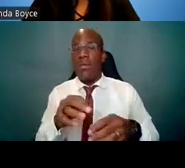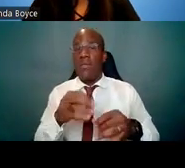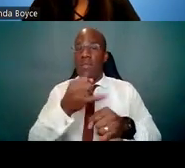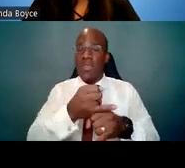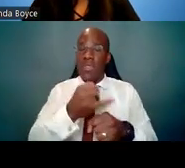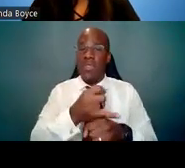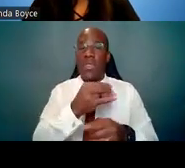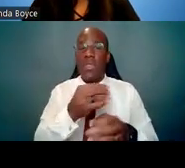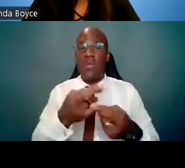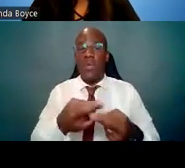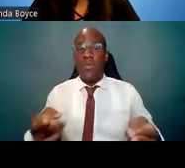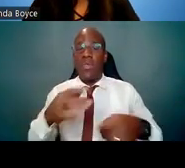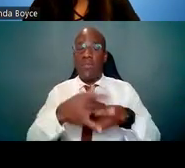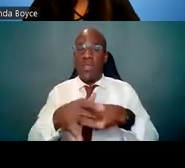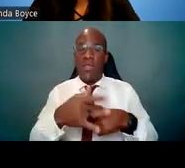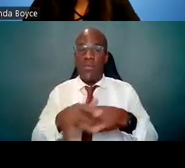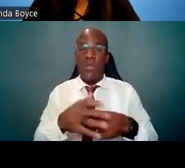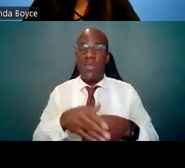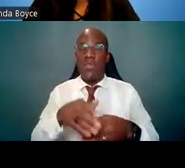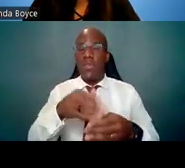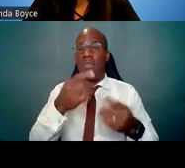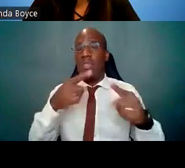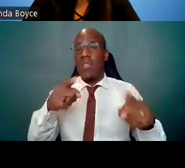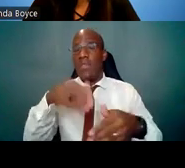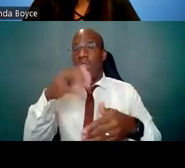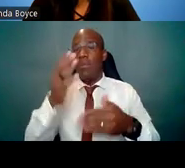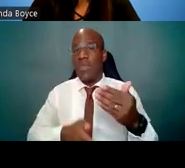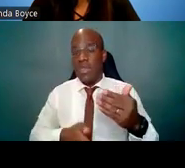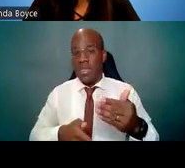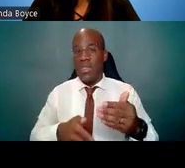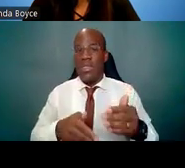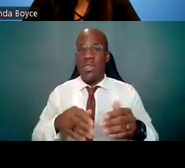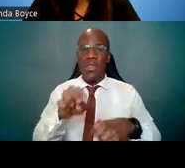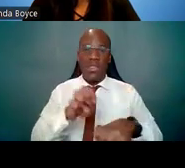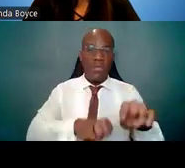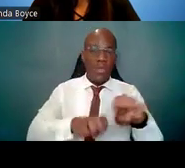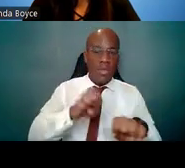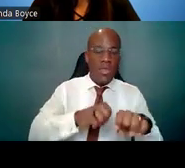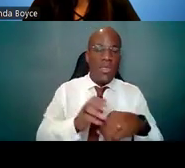to successfully complete the proposed experiments. But in addition, we would like to hear